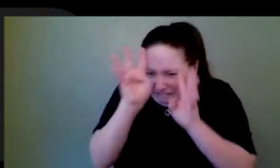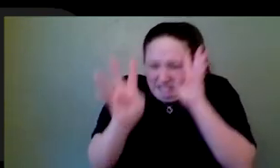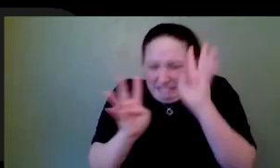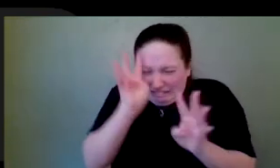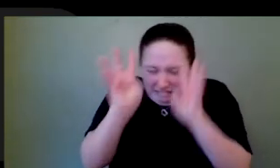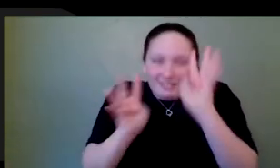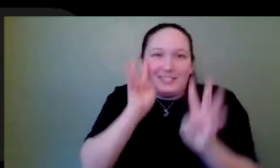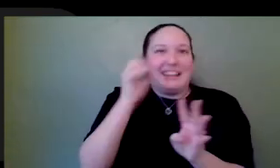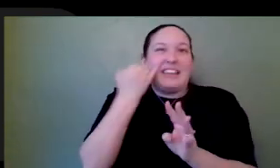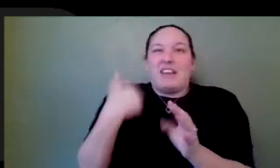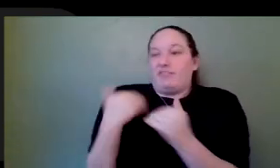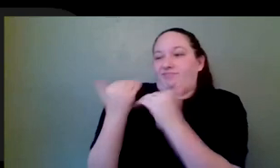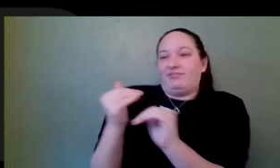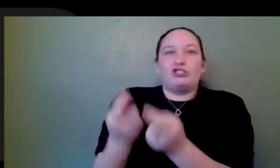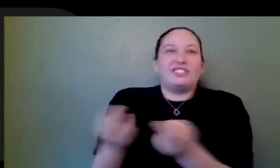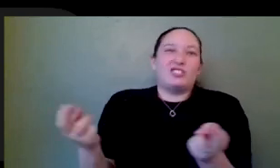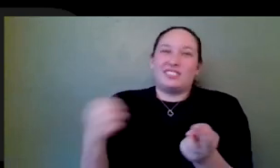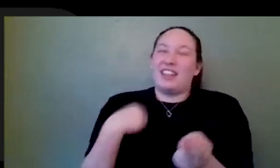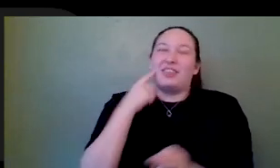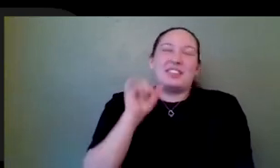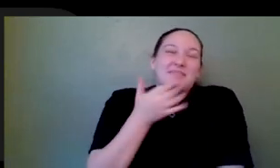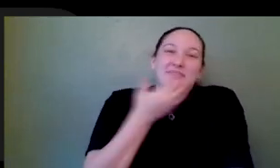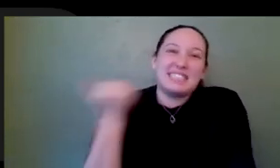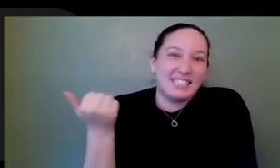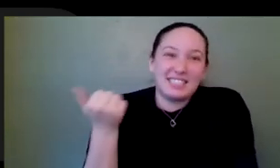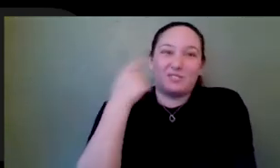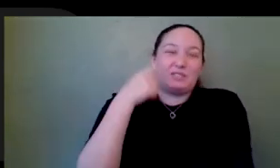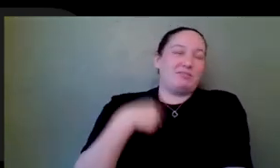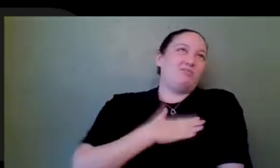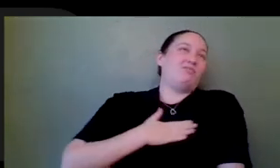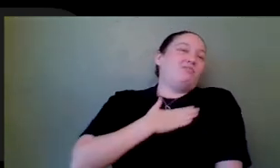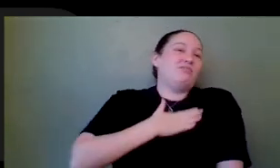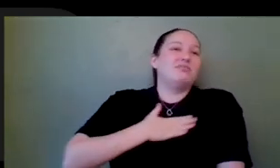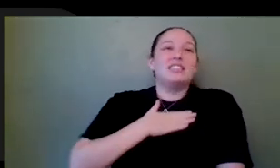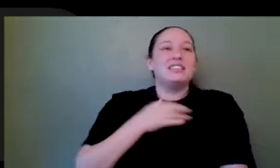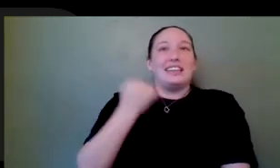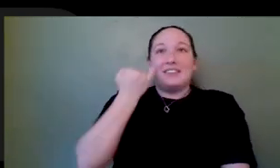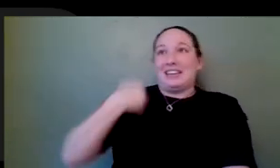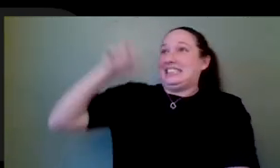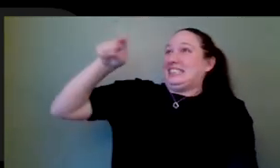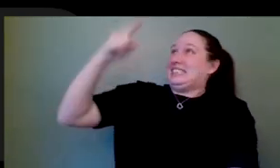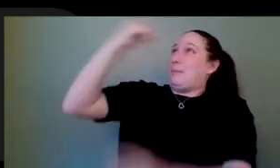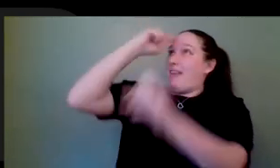enjoyed, like, limited scope and, you know, big needs. That's usually when you get the most juice